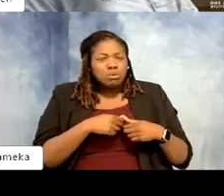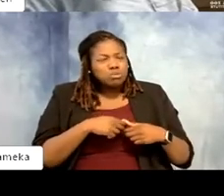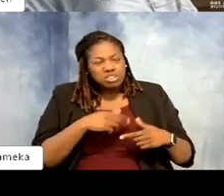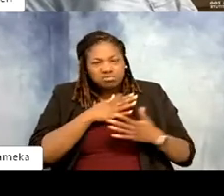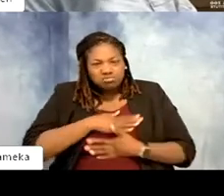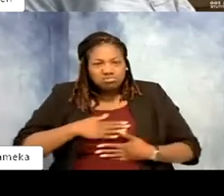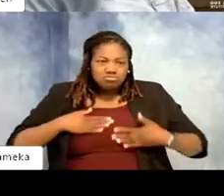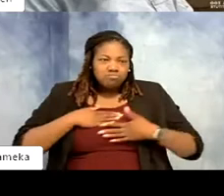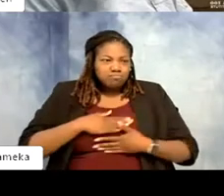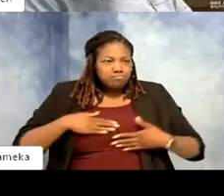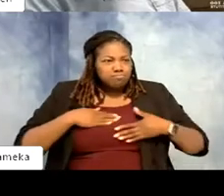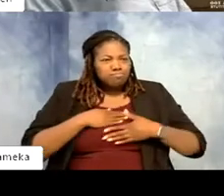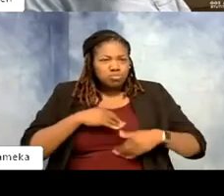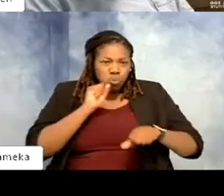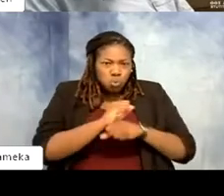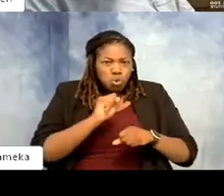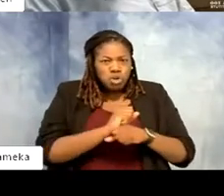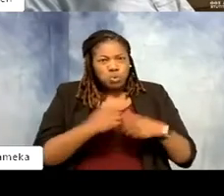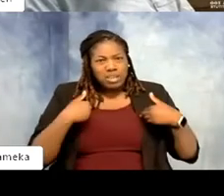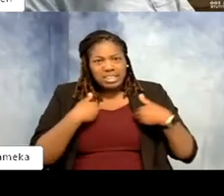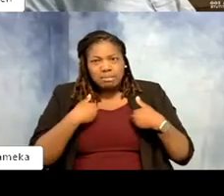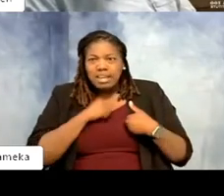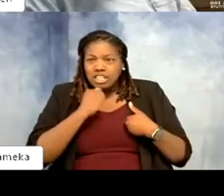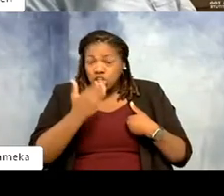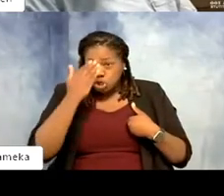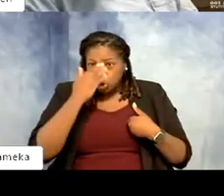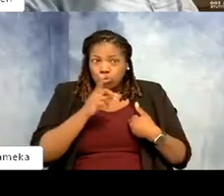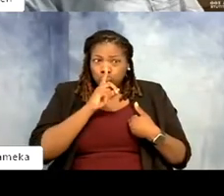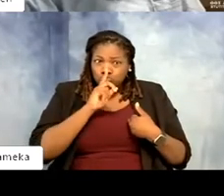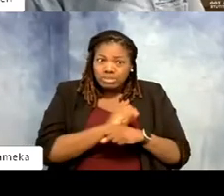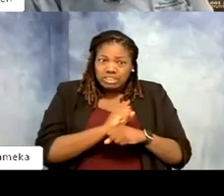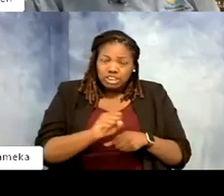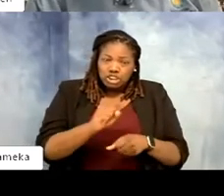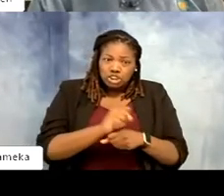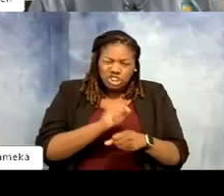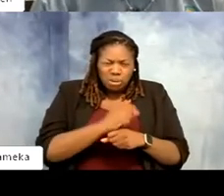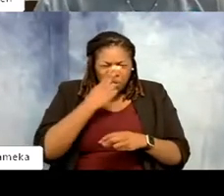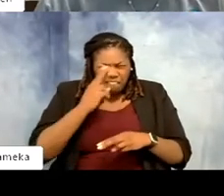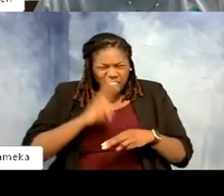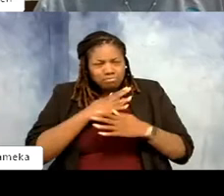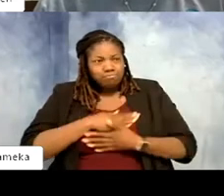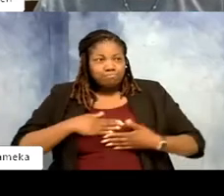didn't even realize it was a job. Learned a lot, had a lot of fun, and I'm still here. So that tells you a lot.